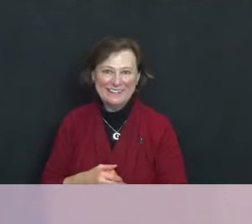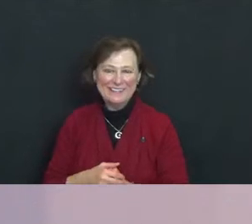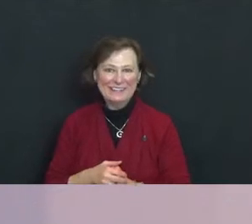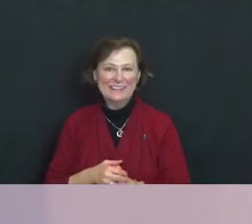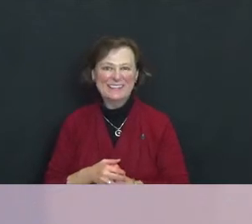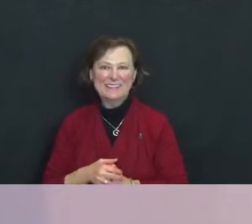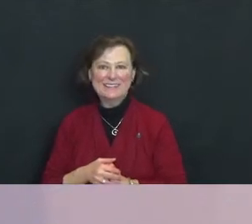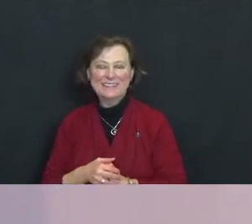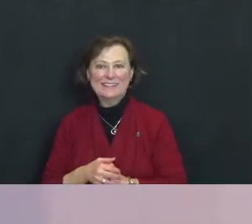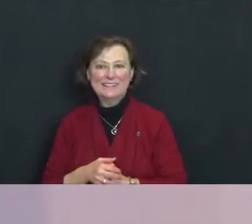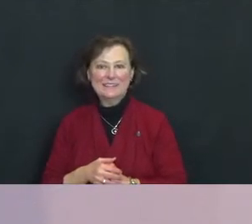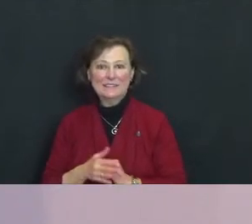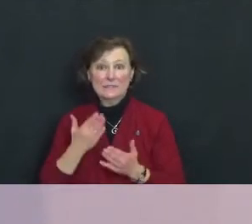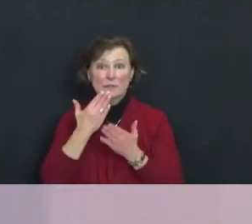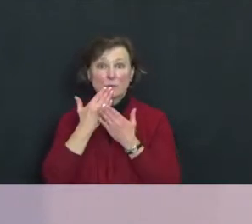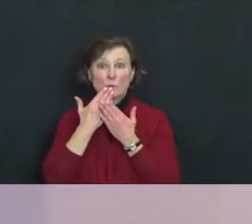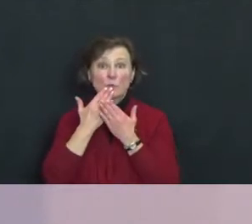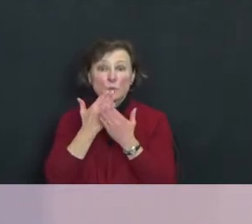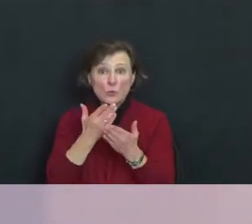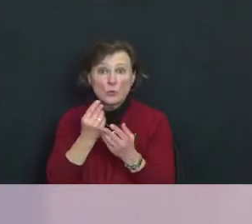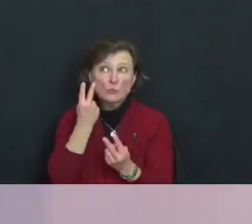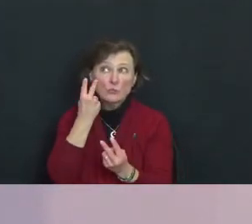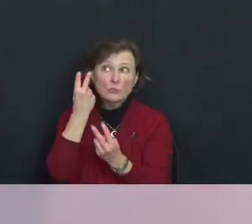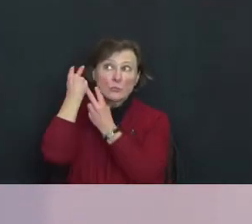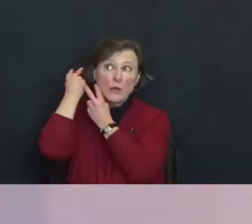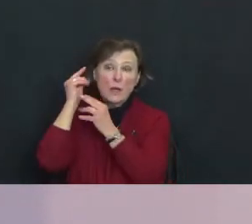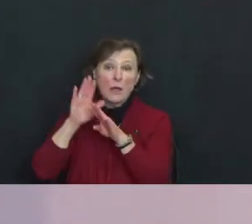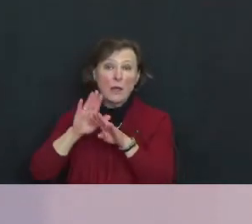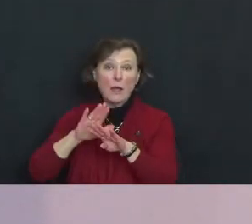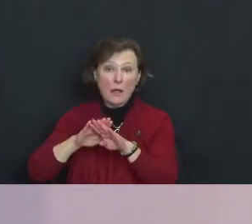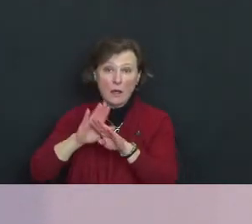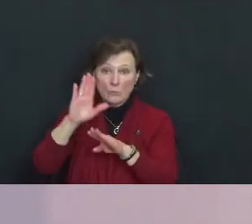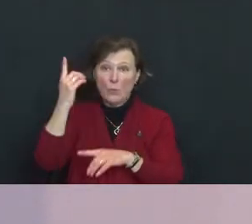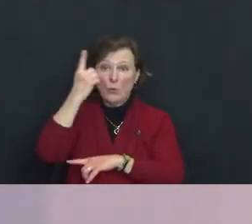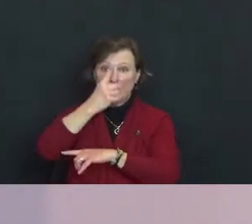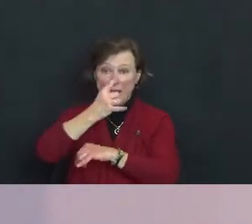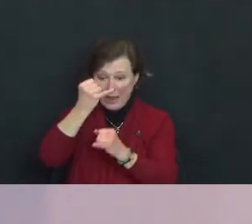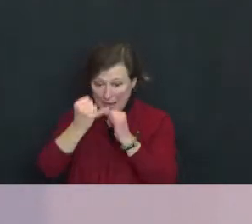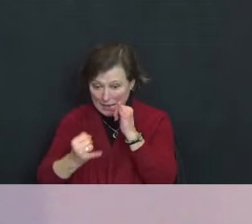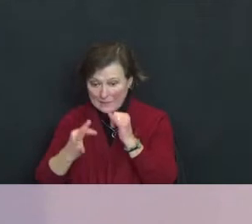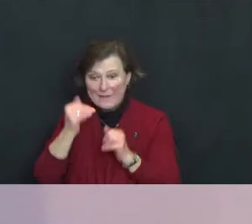It's good to look back on your day at the end of every day.